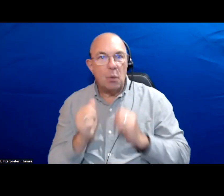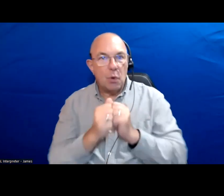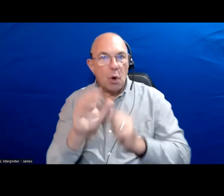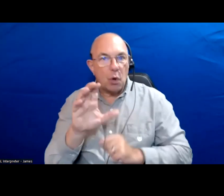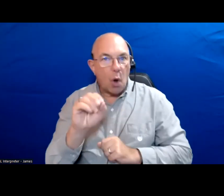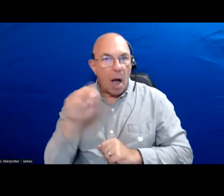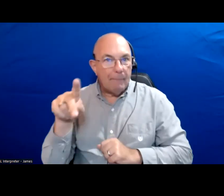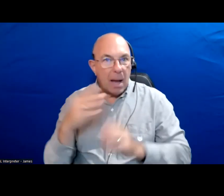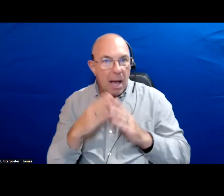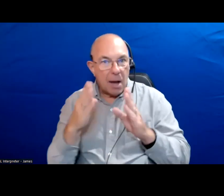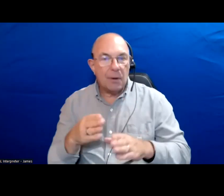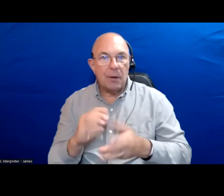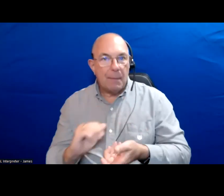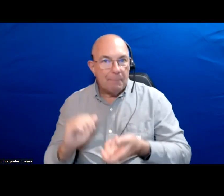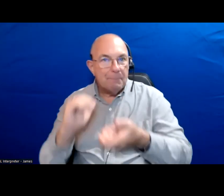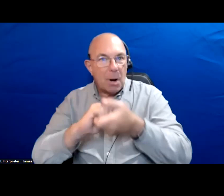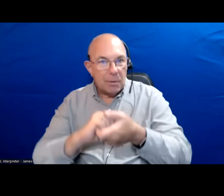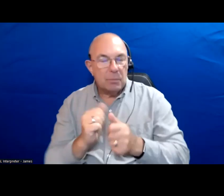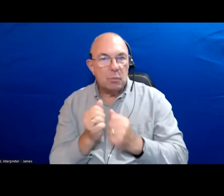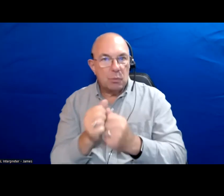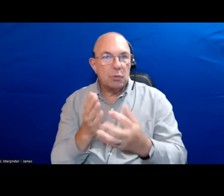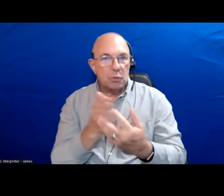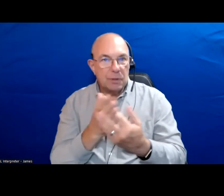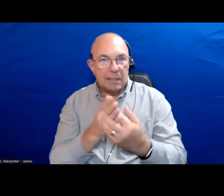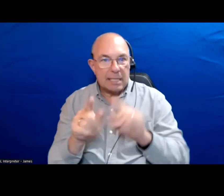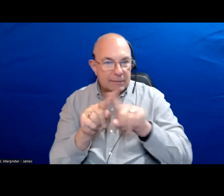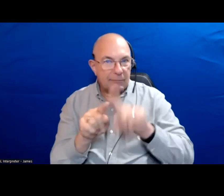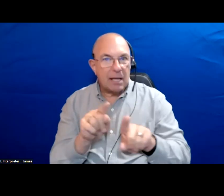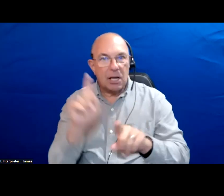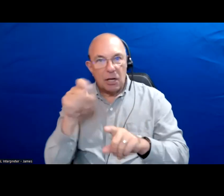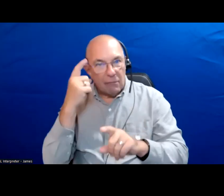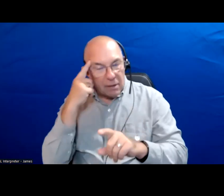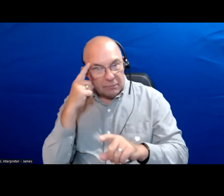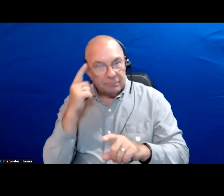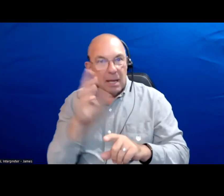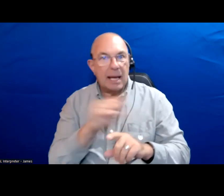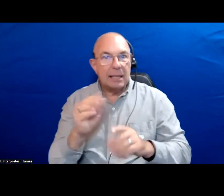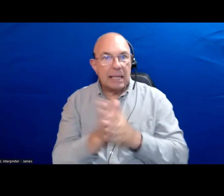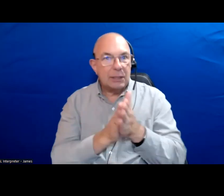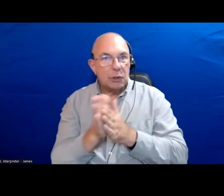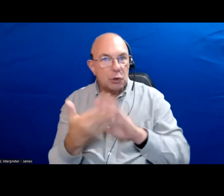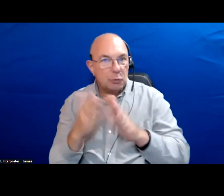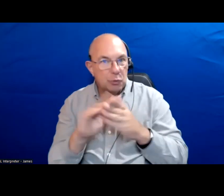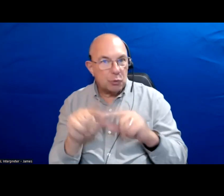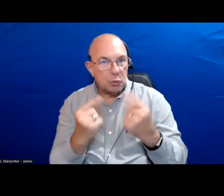With partnering between government and with interested community groups who can build